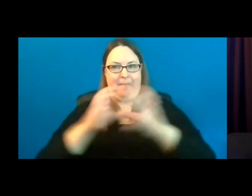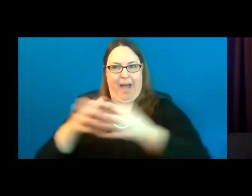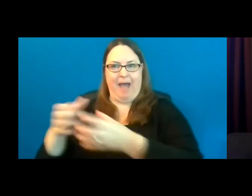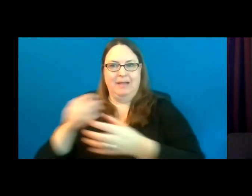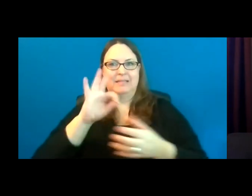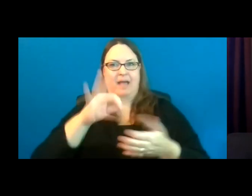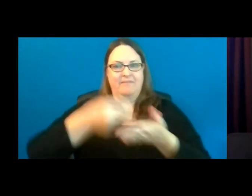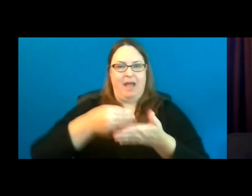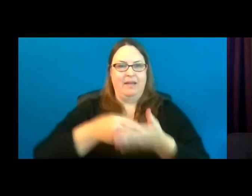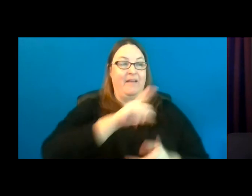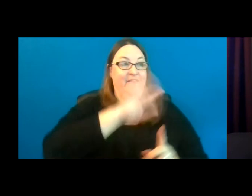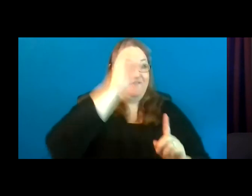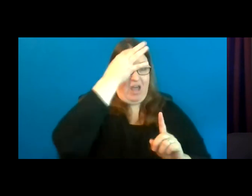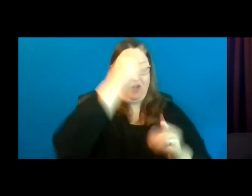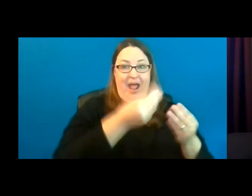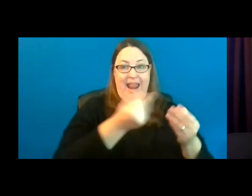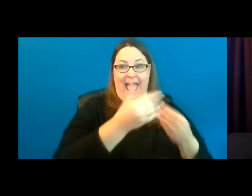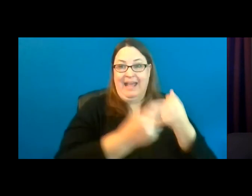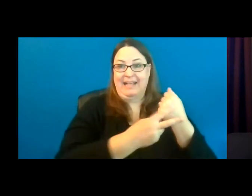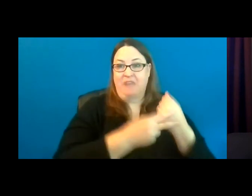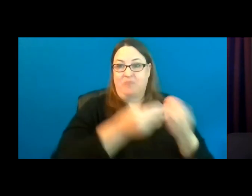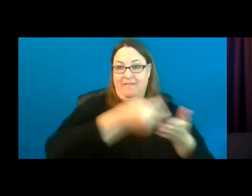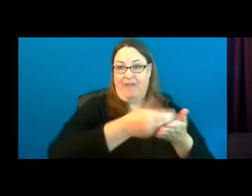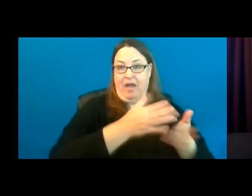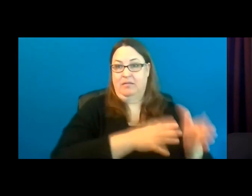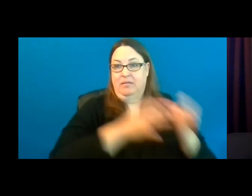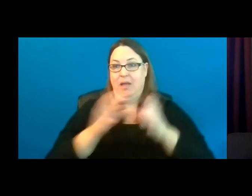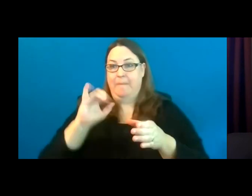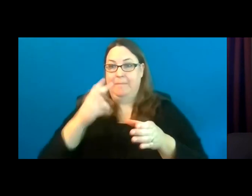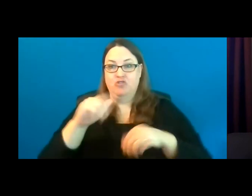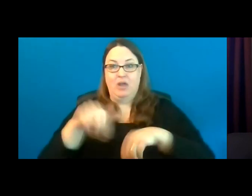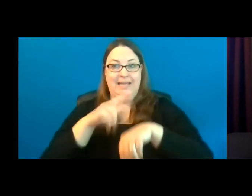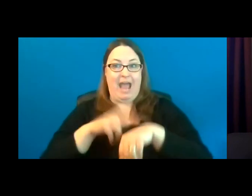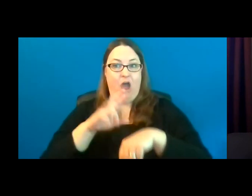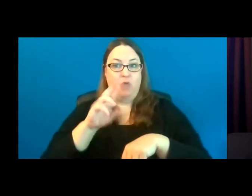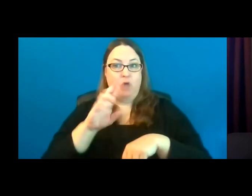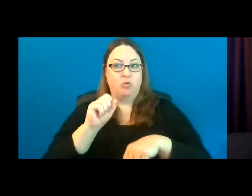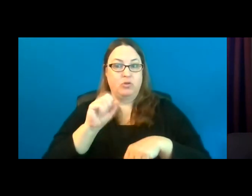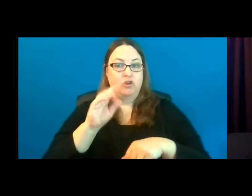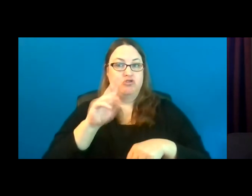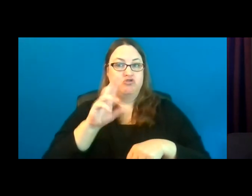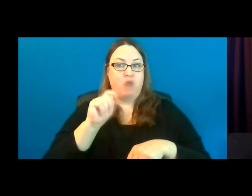Conservation Fund, the Michigan Natural Resources Trust Fund, and the Recreation Passport Fund.